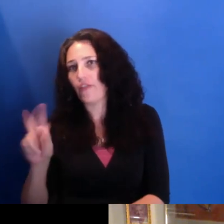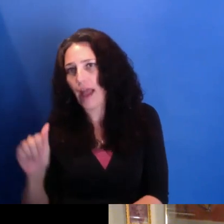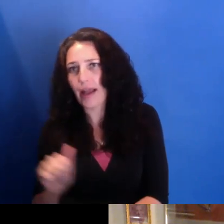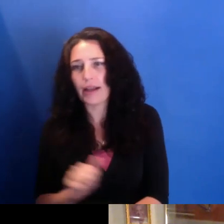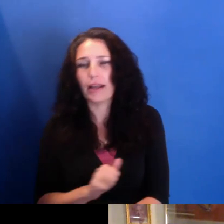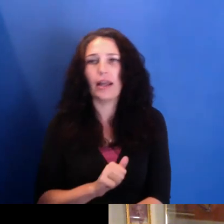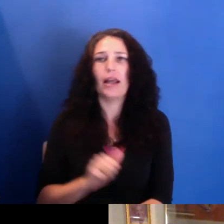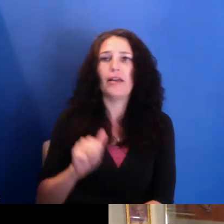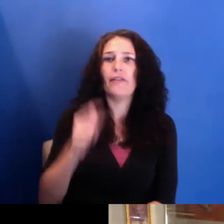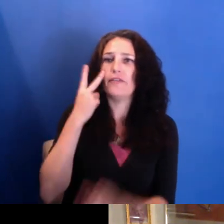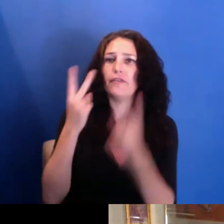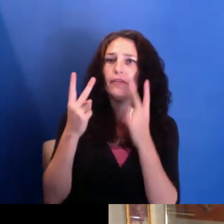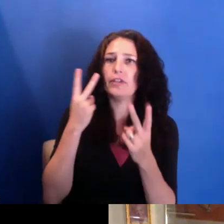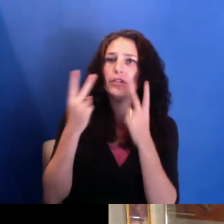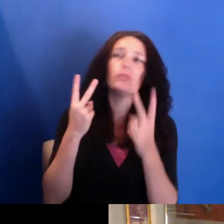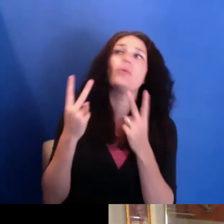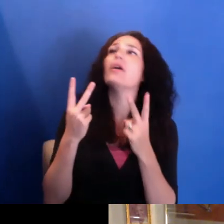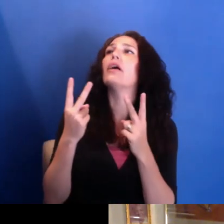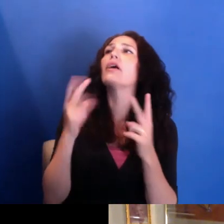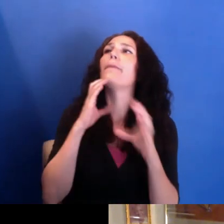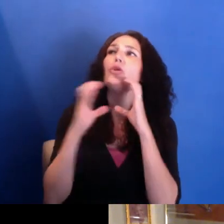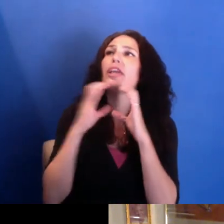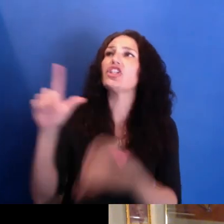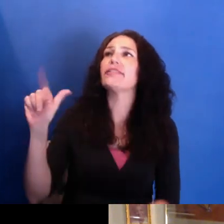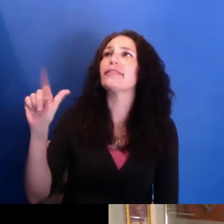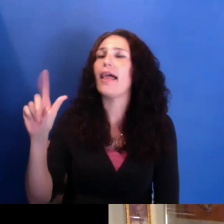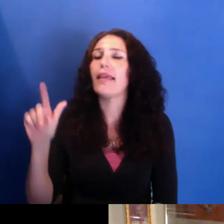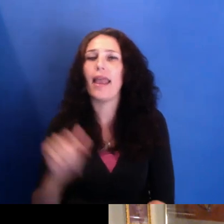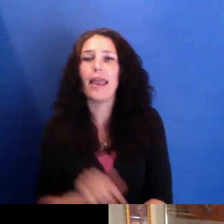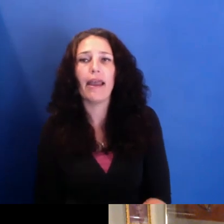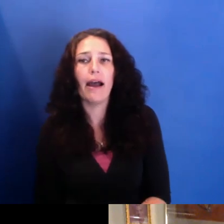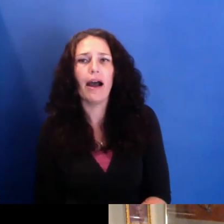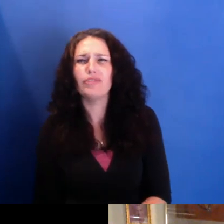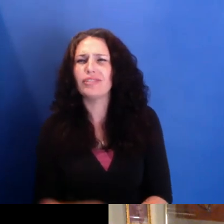Angeles, that's going on at-- at a wide variety of places,